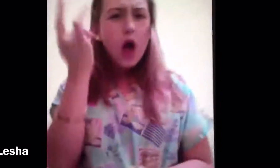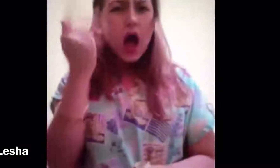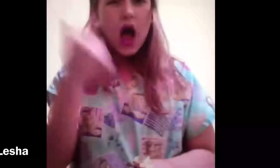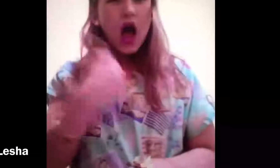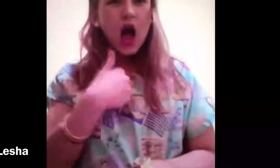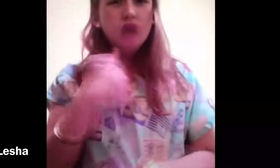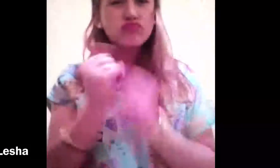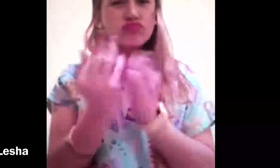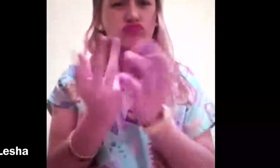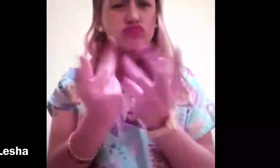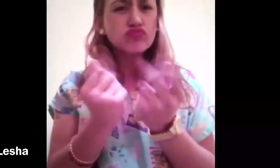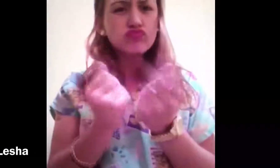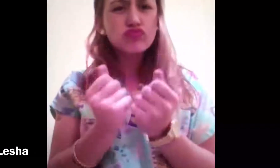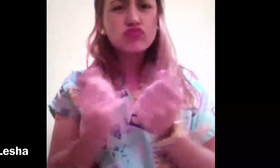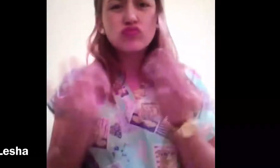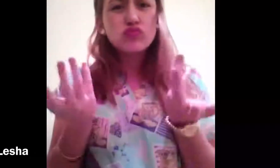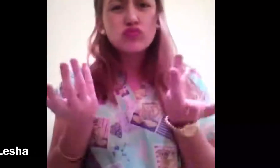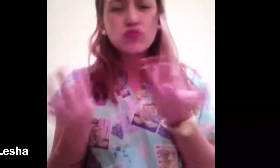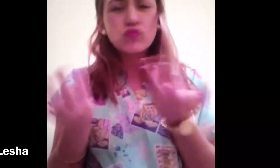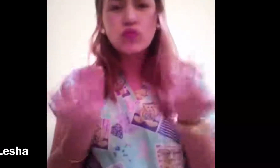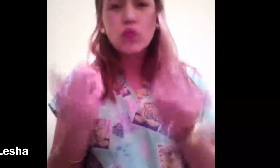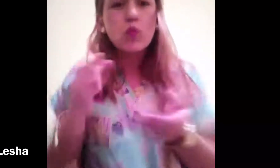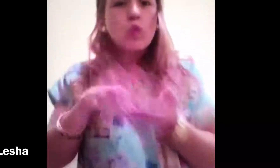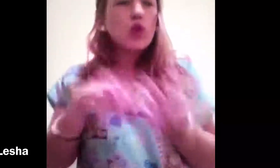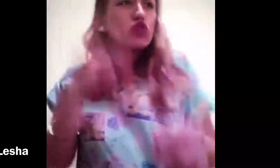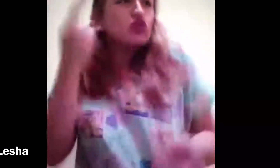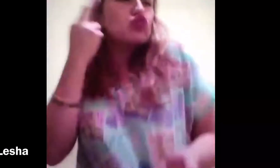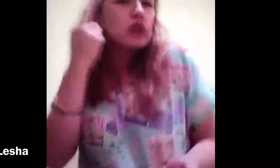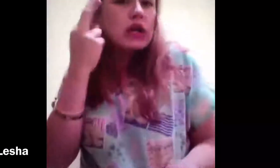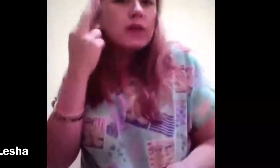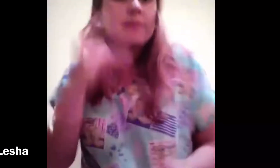Why do I sign? What is my reason?